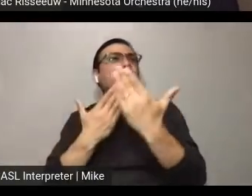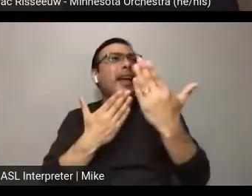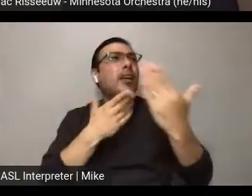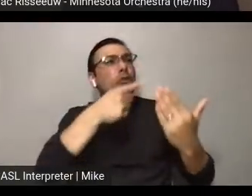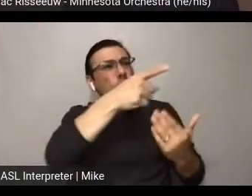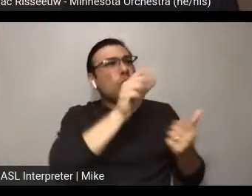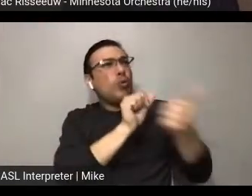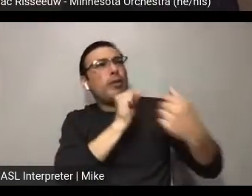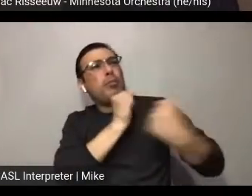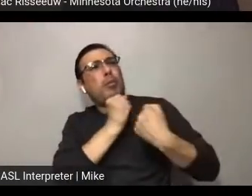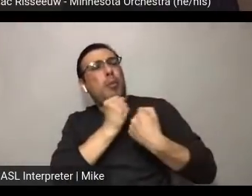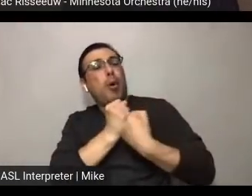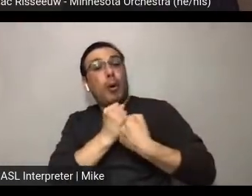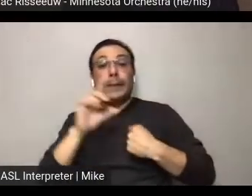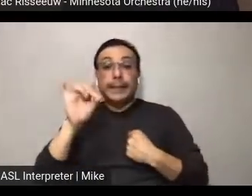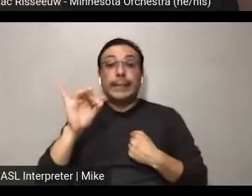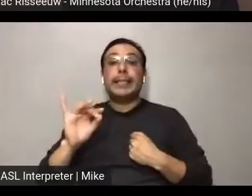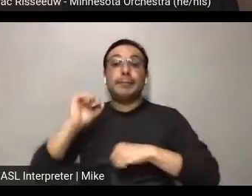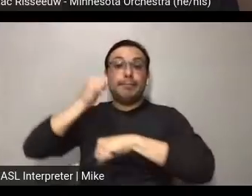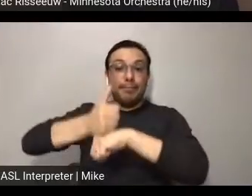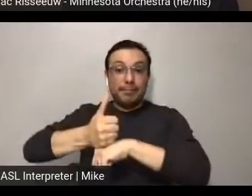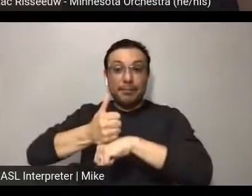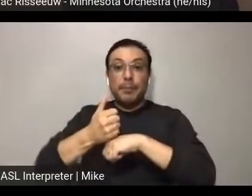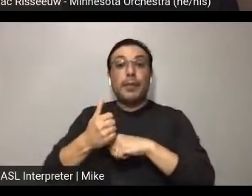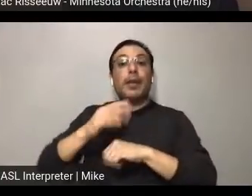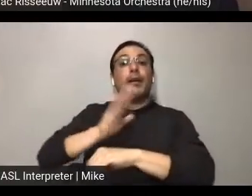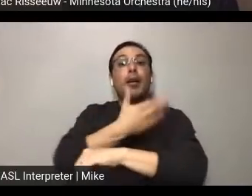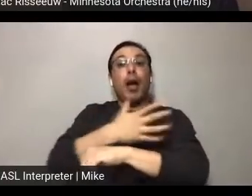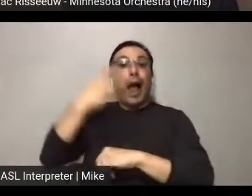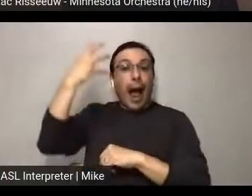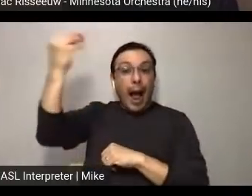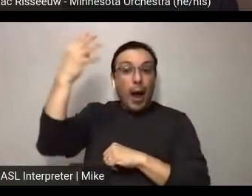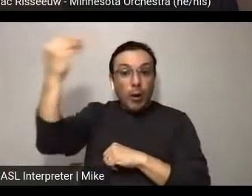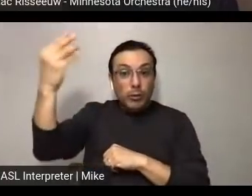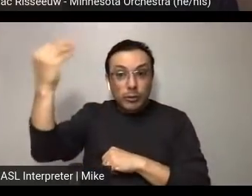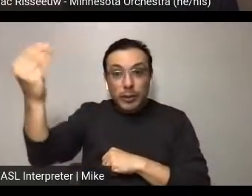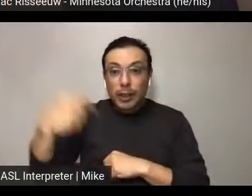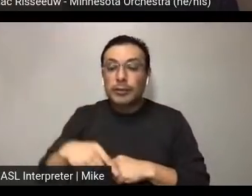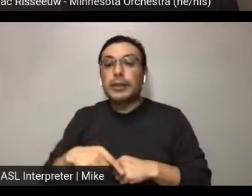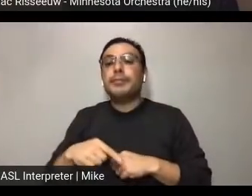a series of concerts outdoors, chamber concerts, on PD plaza outside of